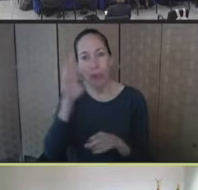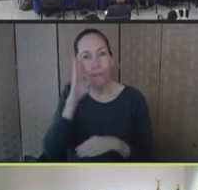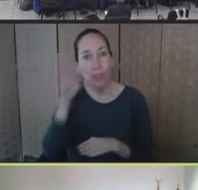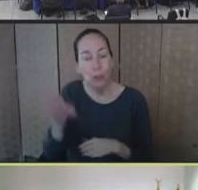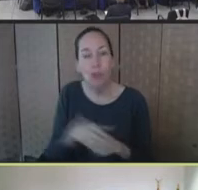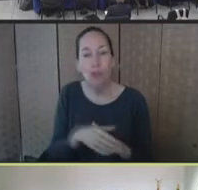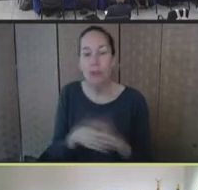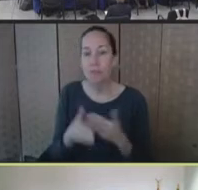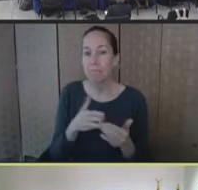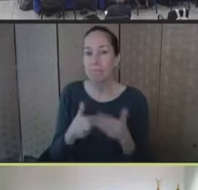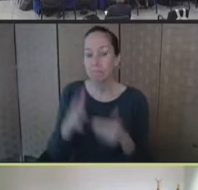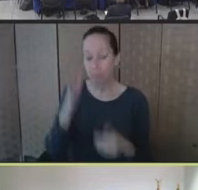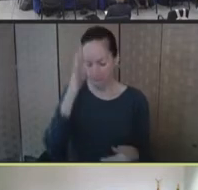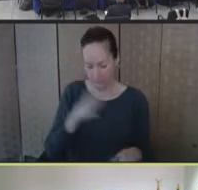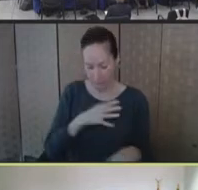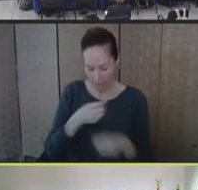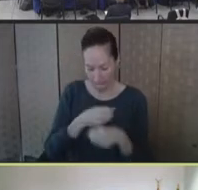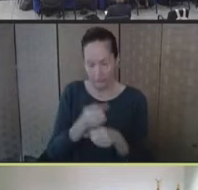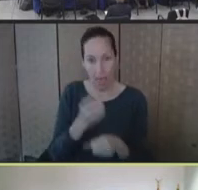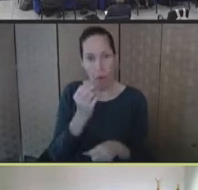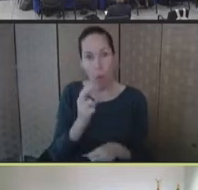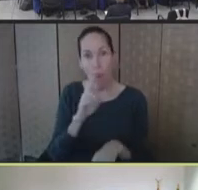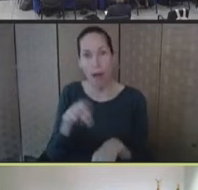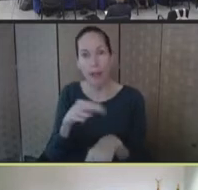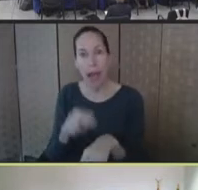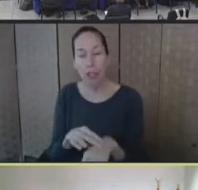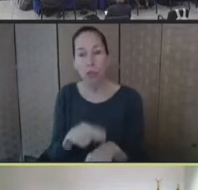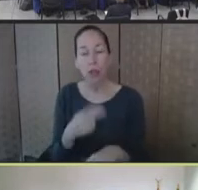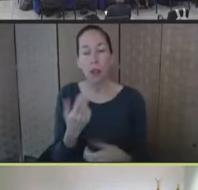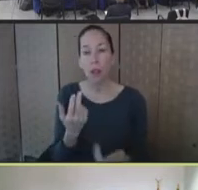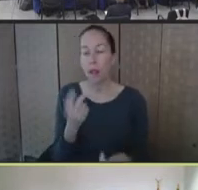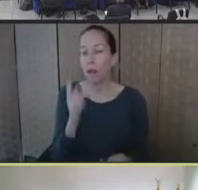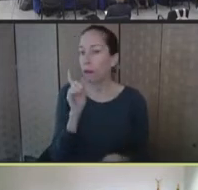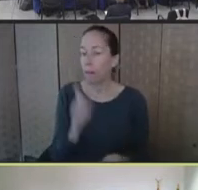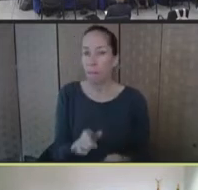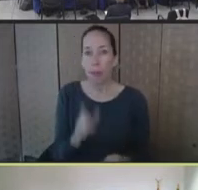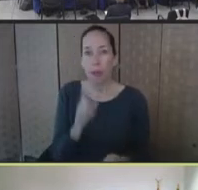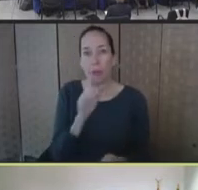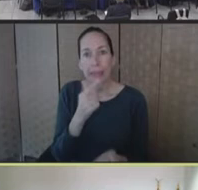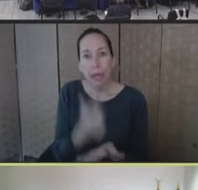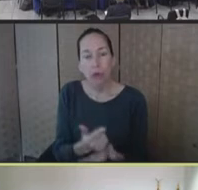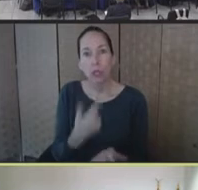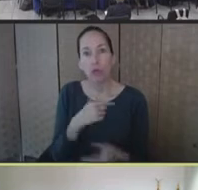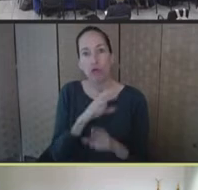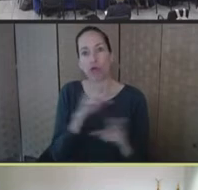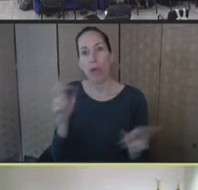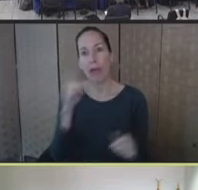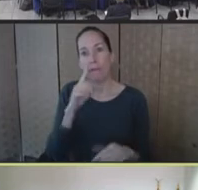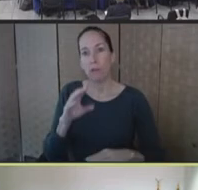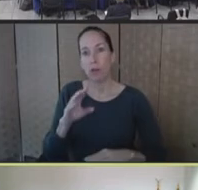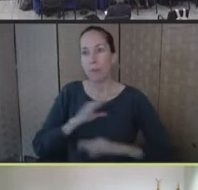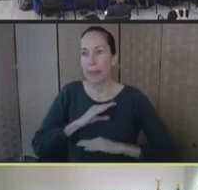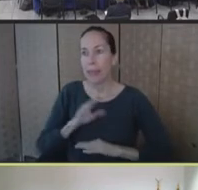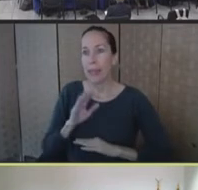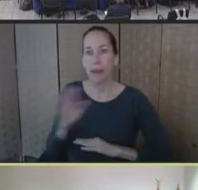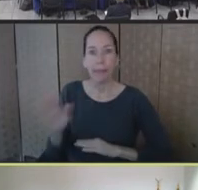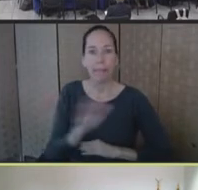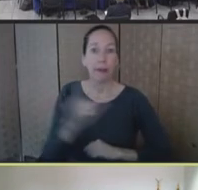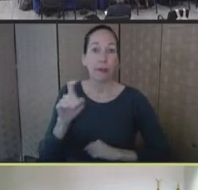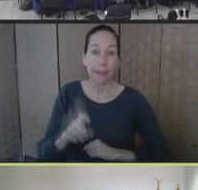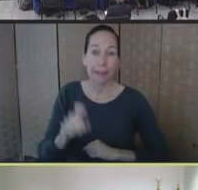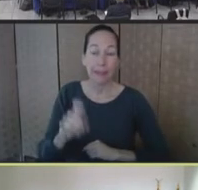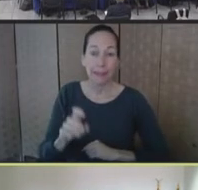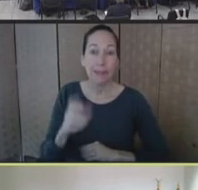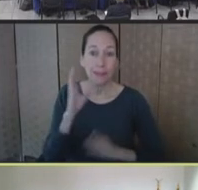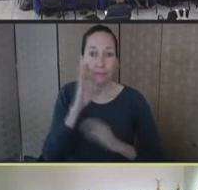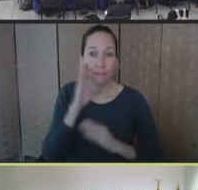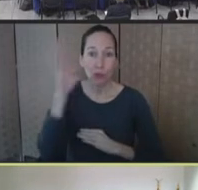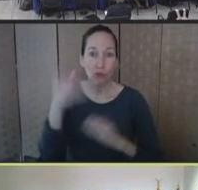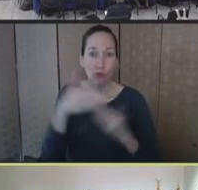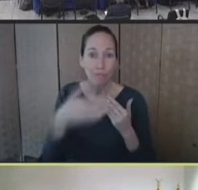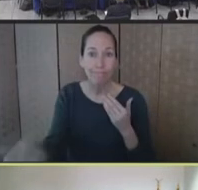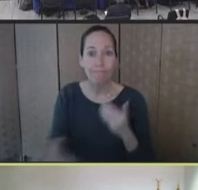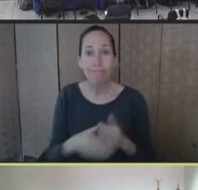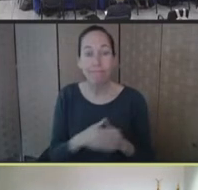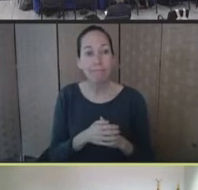to assure that we're positioned, moving ahead, to meet needs. Slide, please.